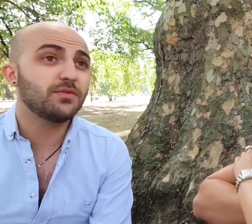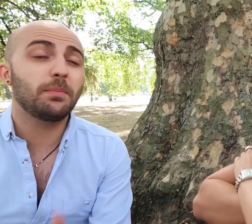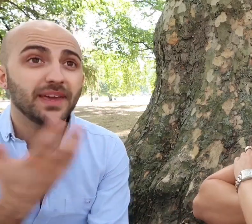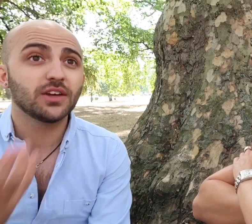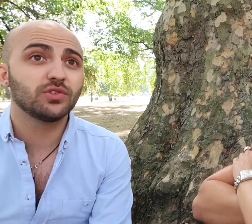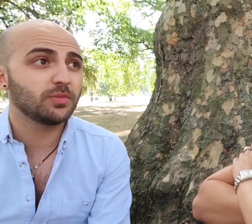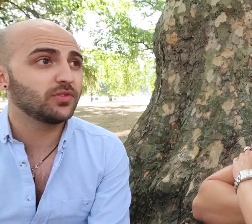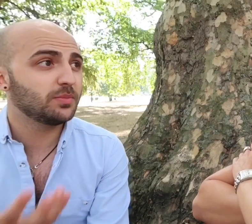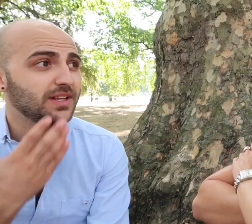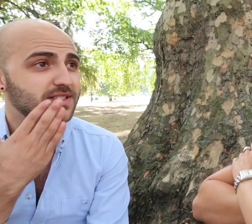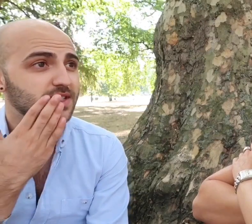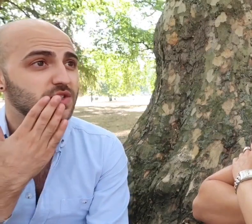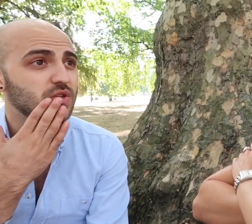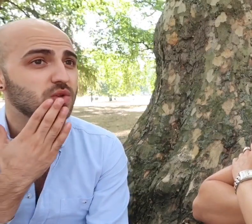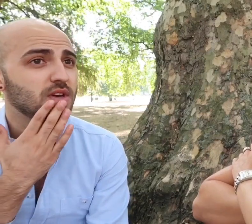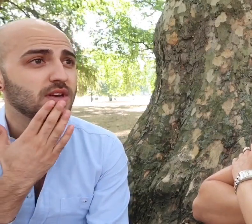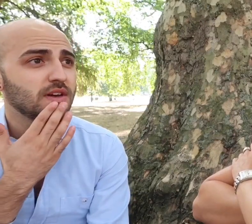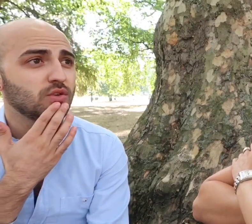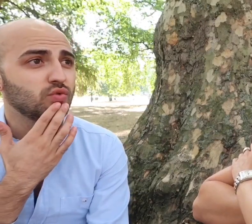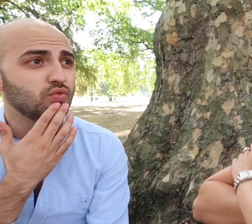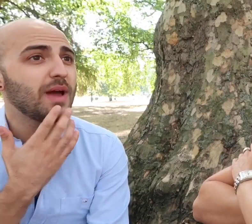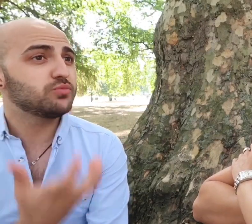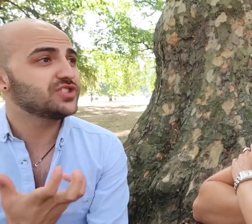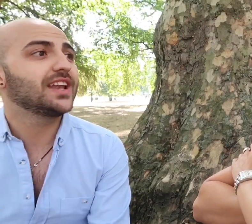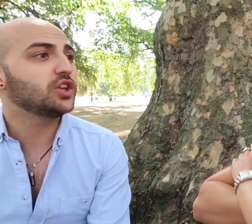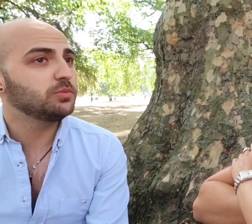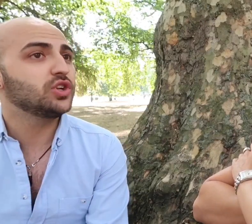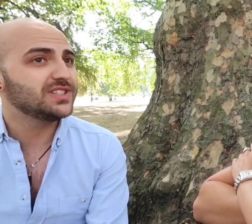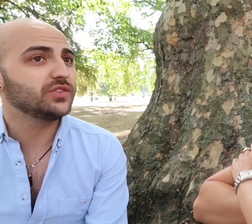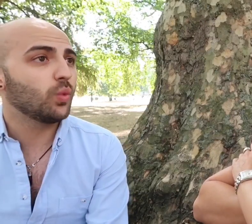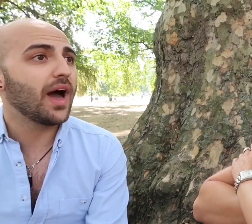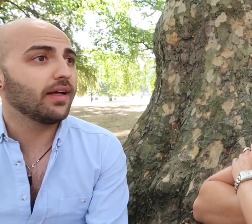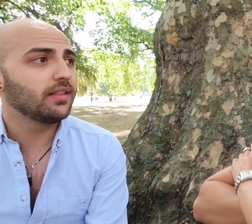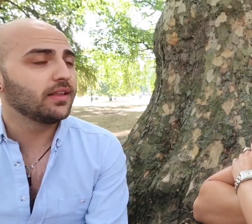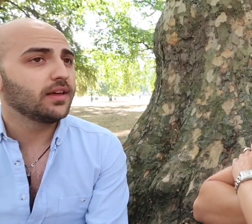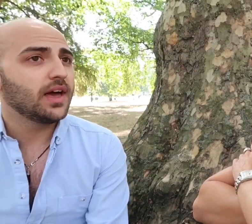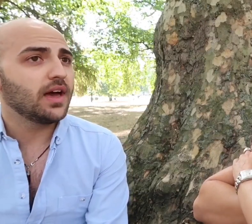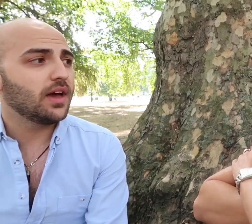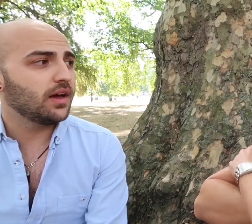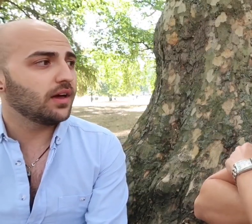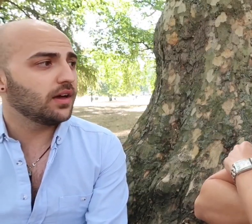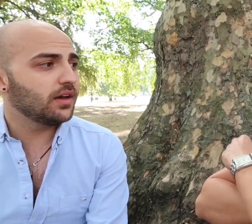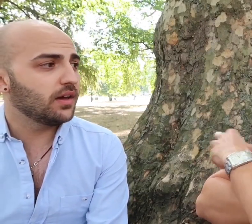have a bigger responsibility to represent communities well. Is that because they're